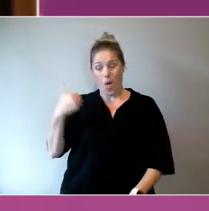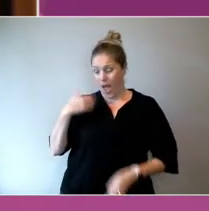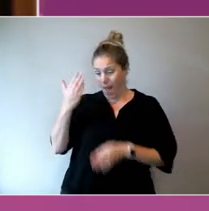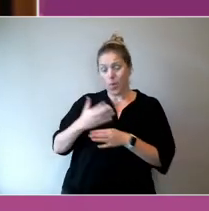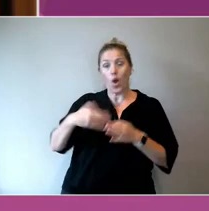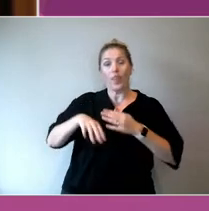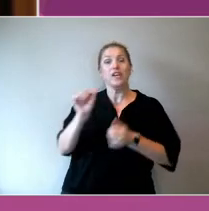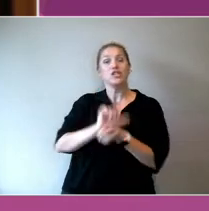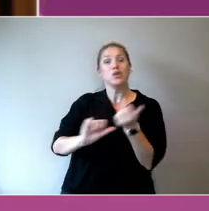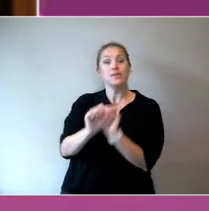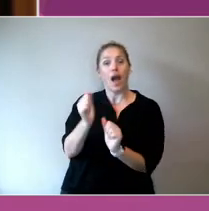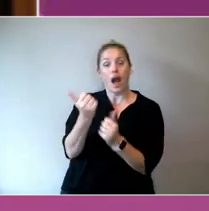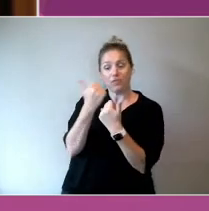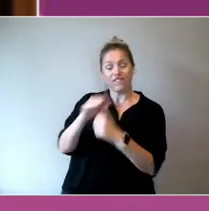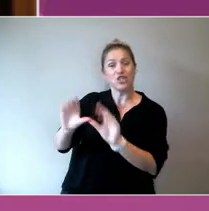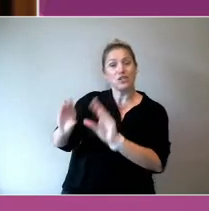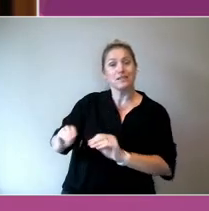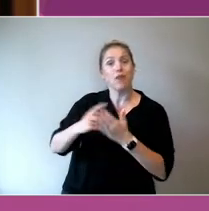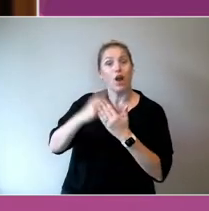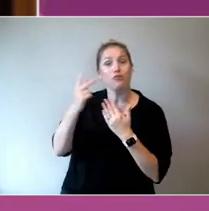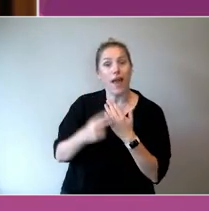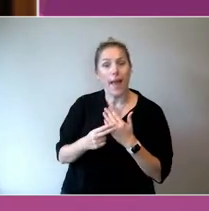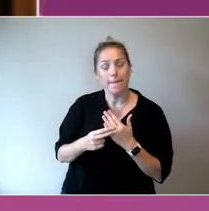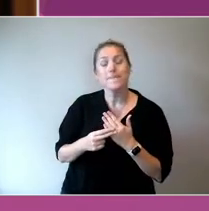biscuits and tea, people would be introducing themselves.